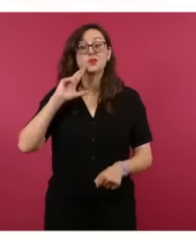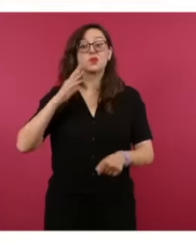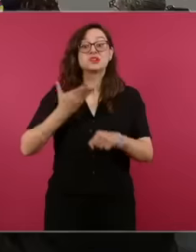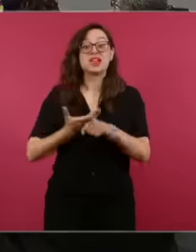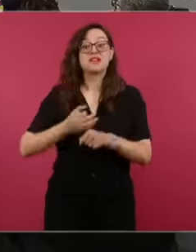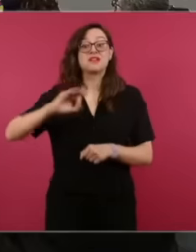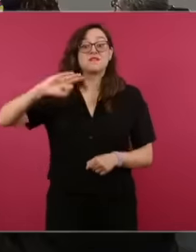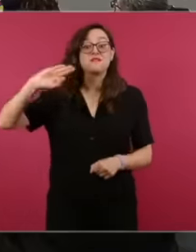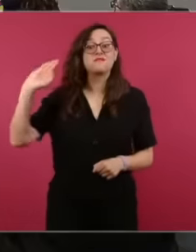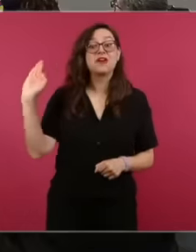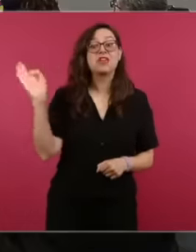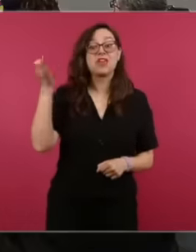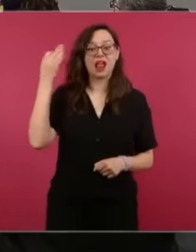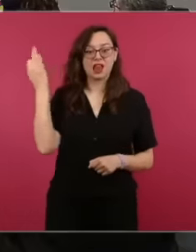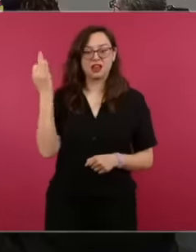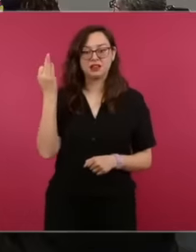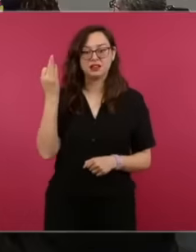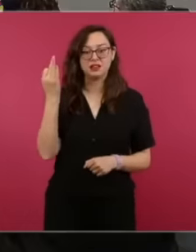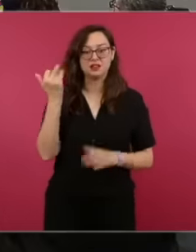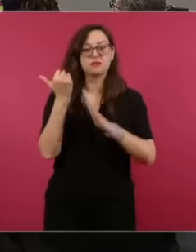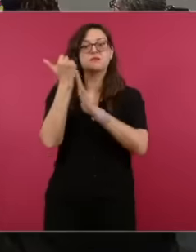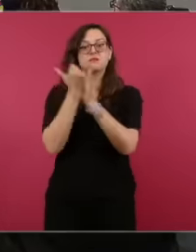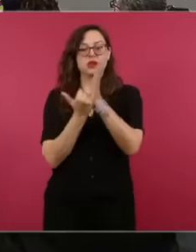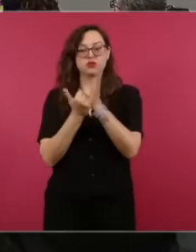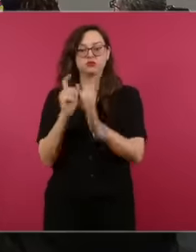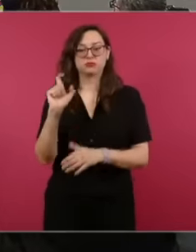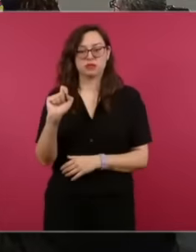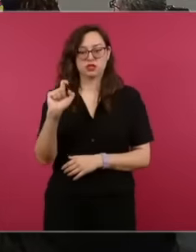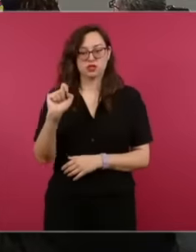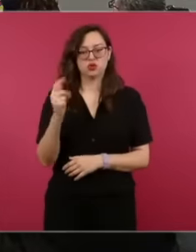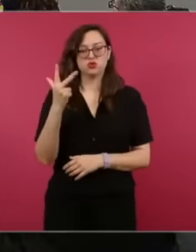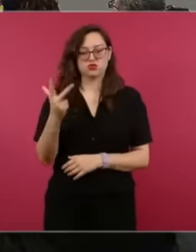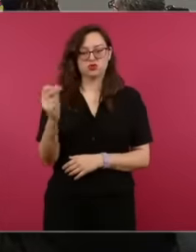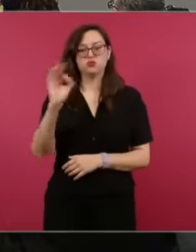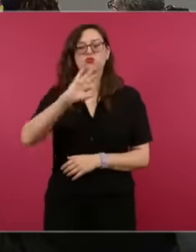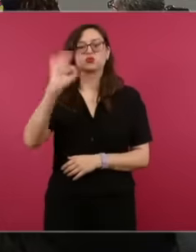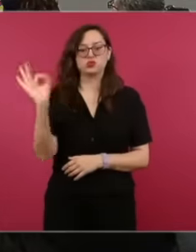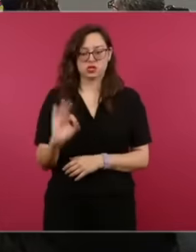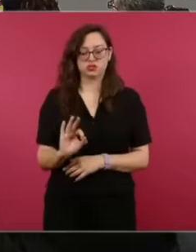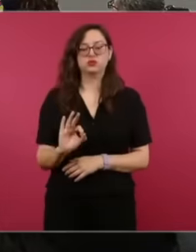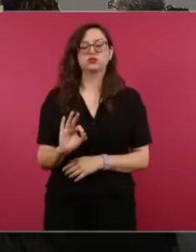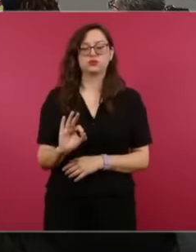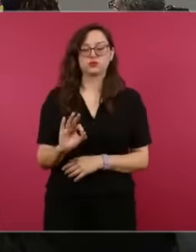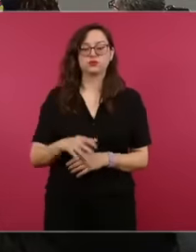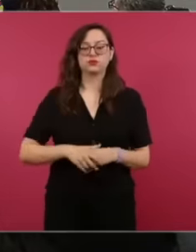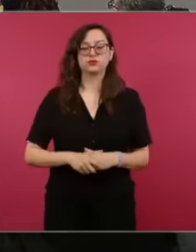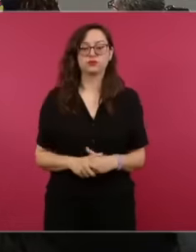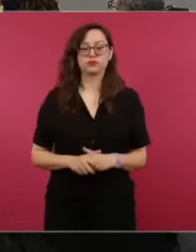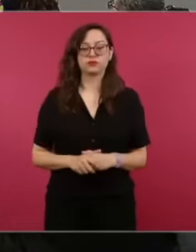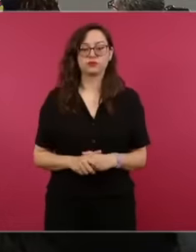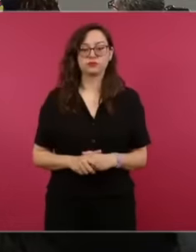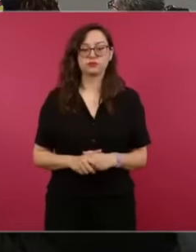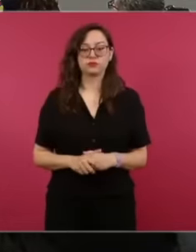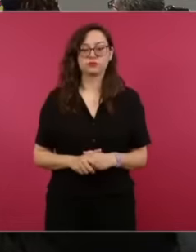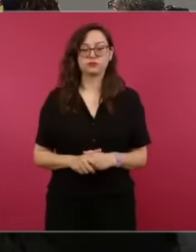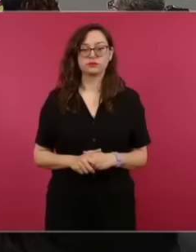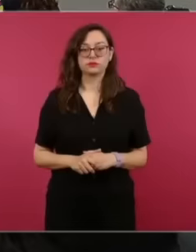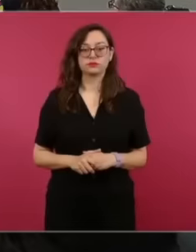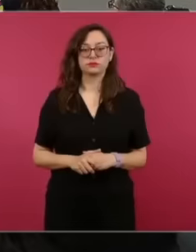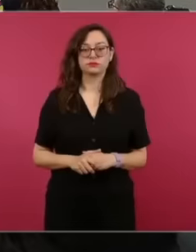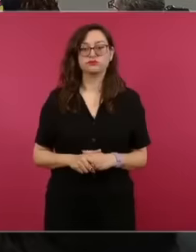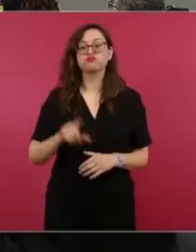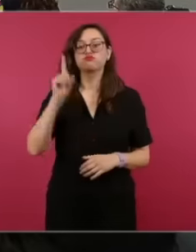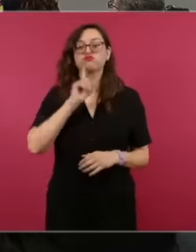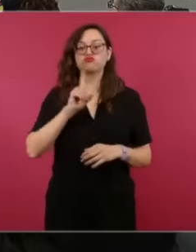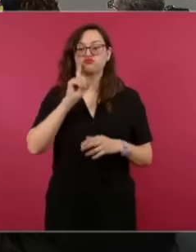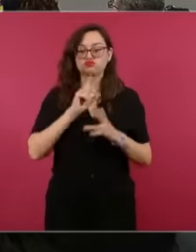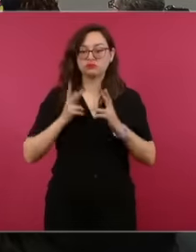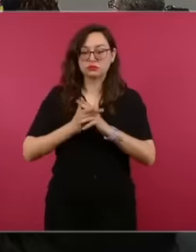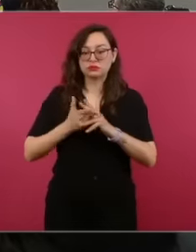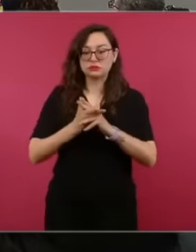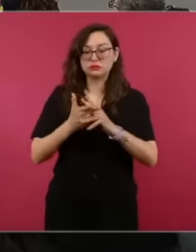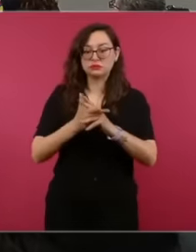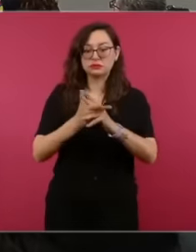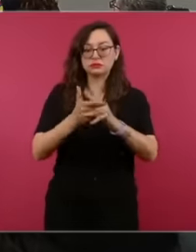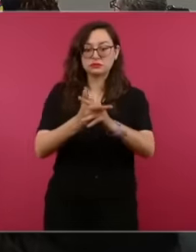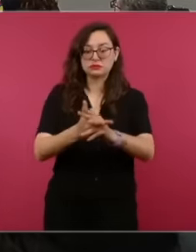28 forward feminicide and this is